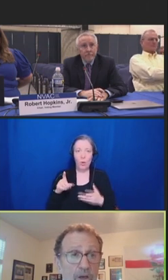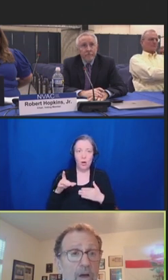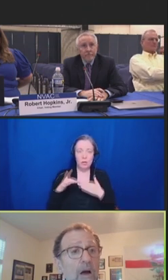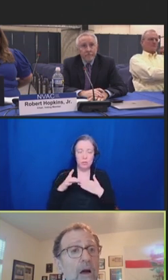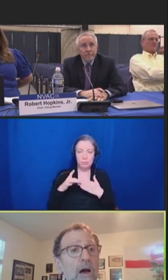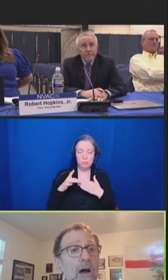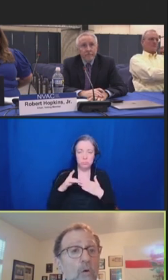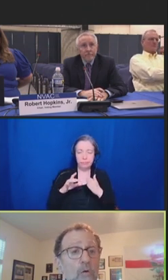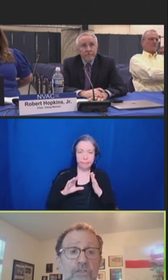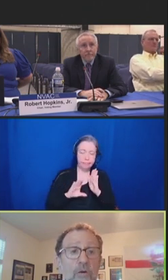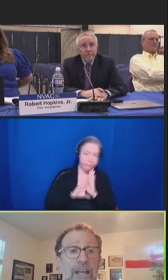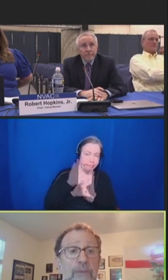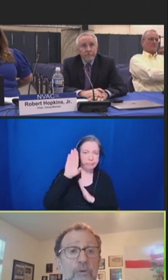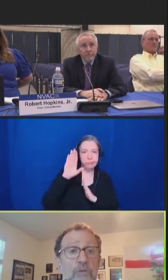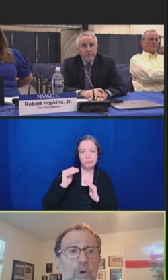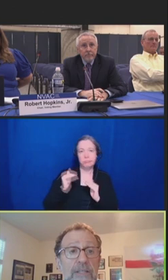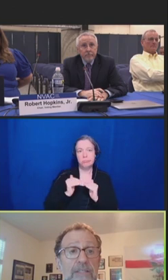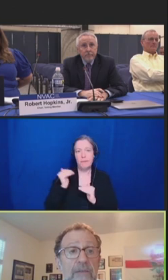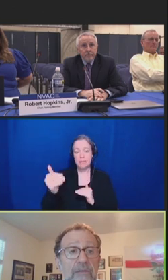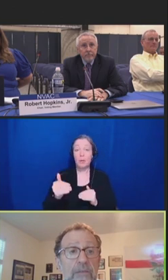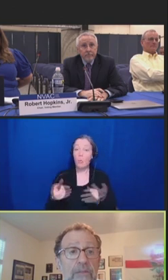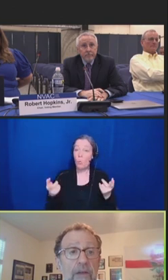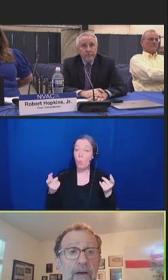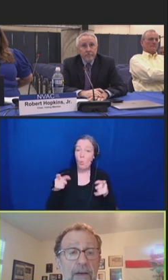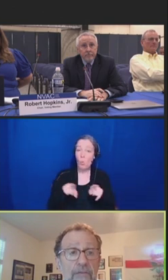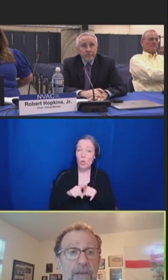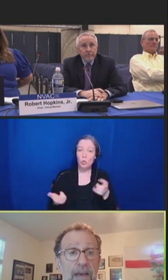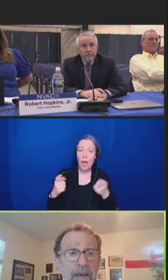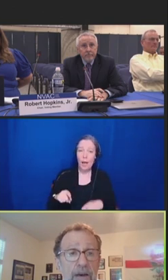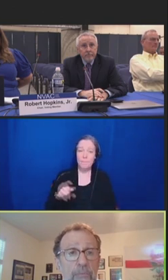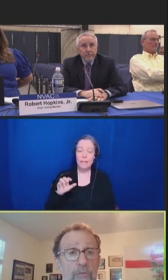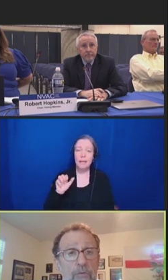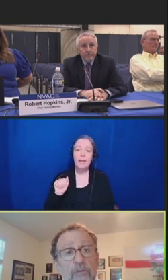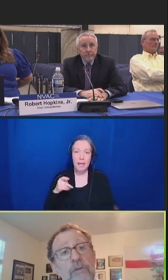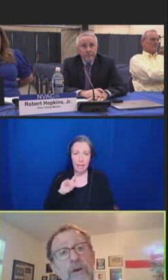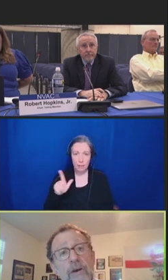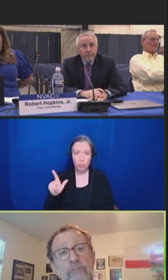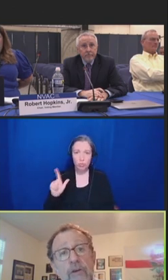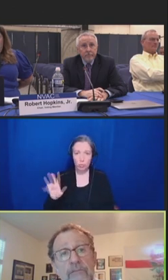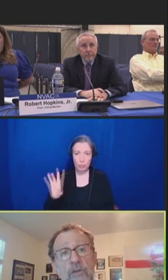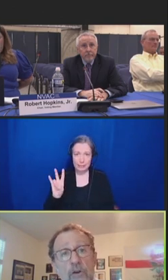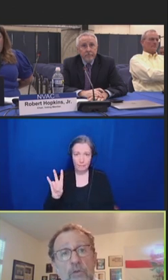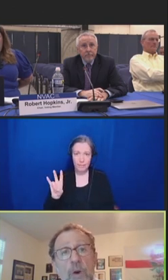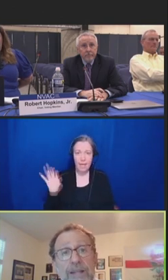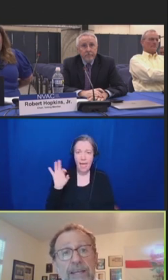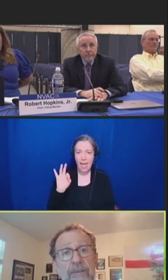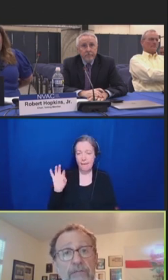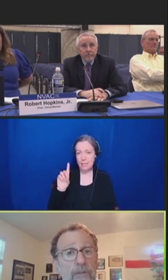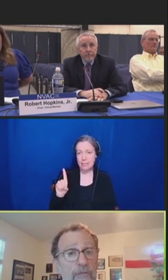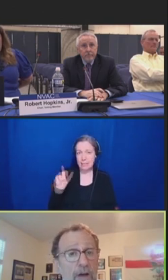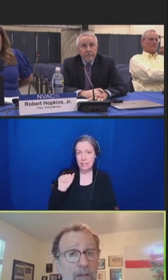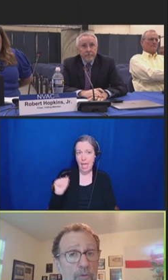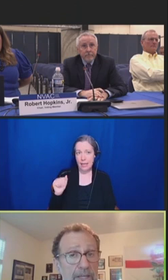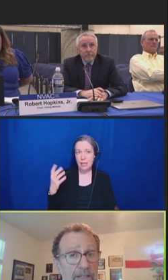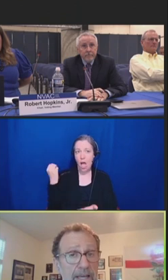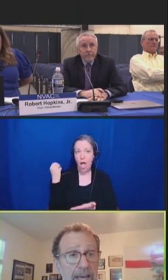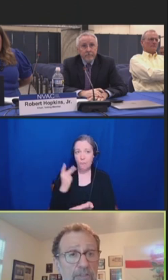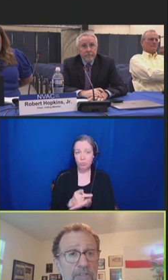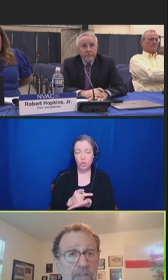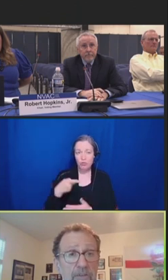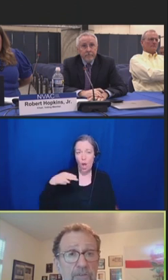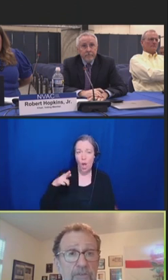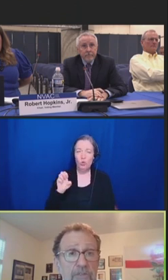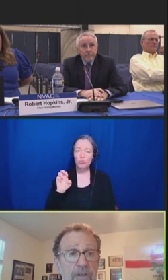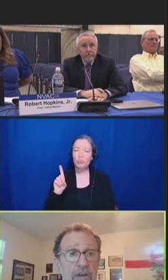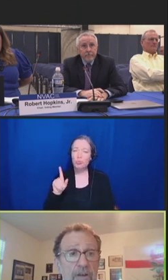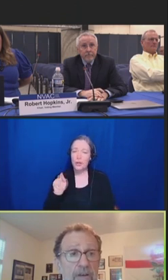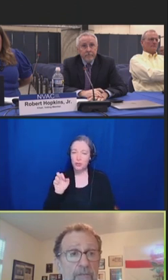Also, on April 27th, FDA approved Prevnar 20 for the following indications and use,